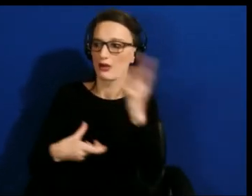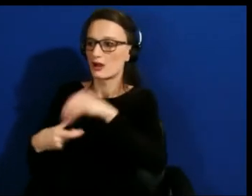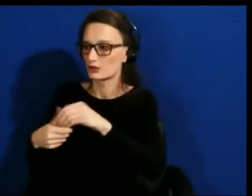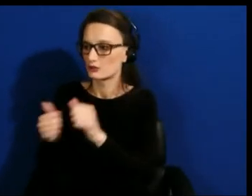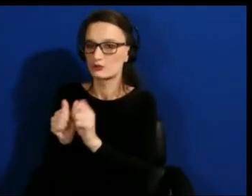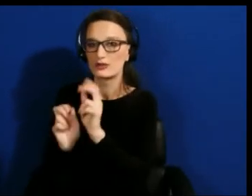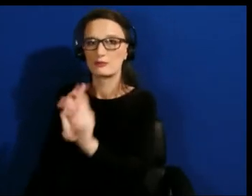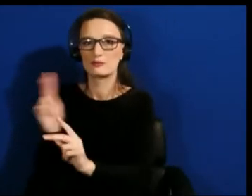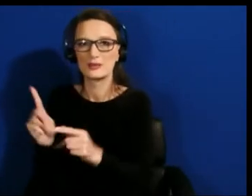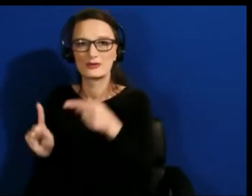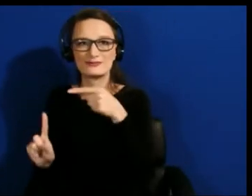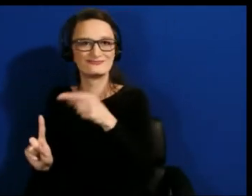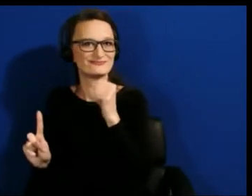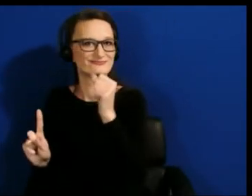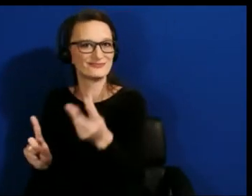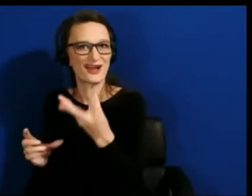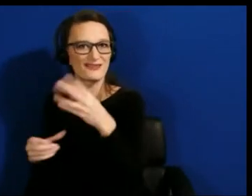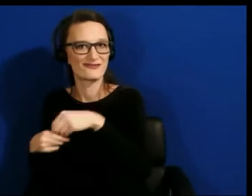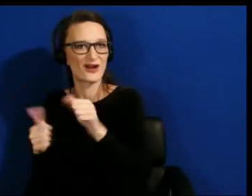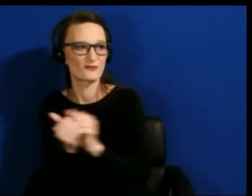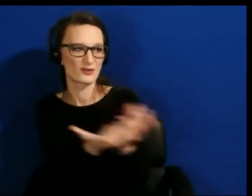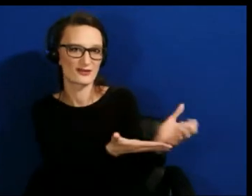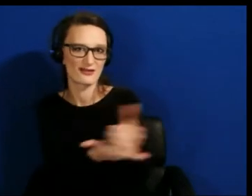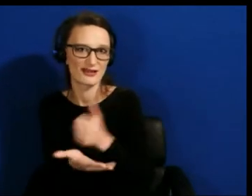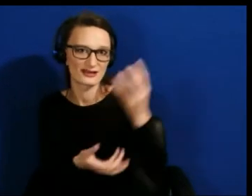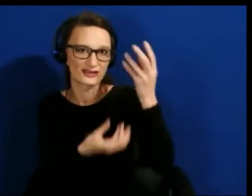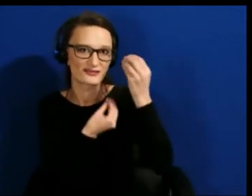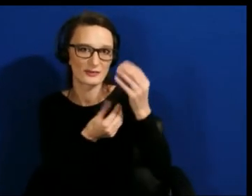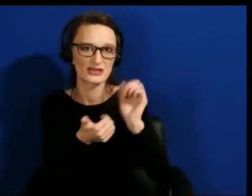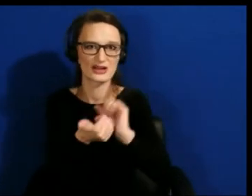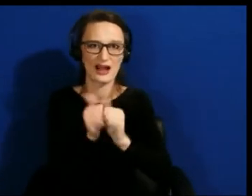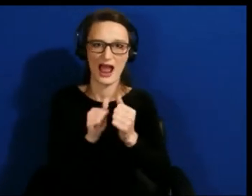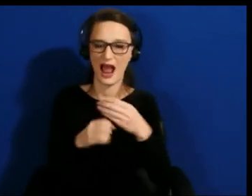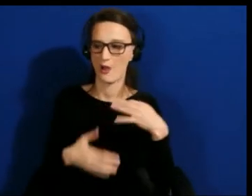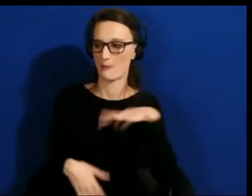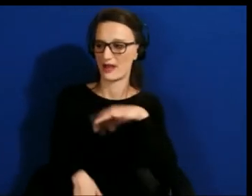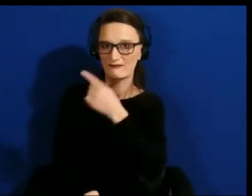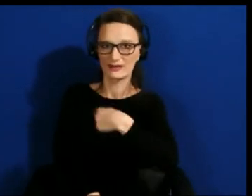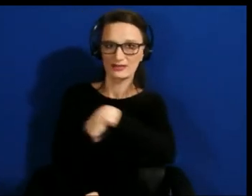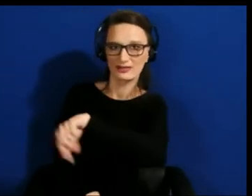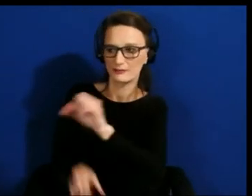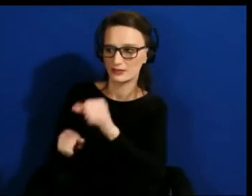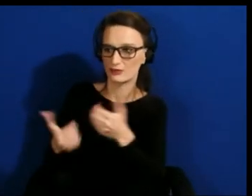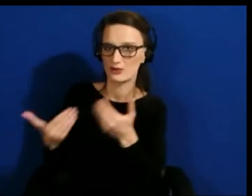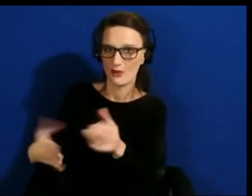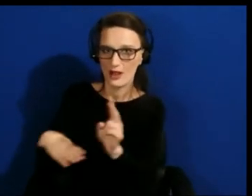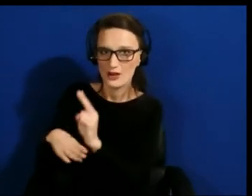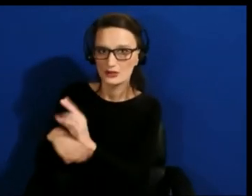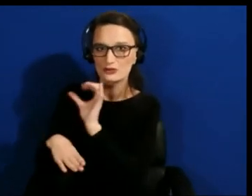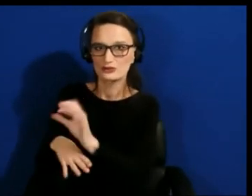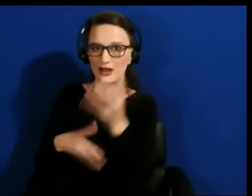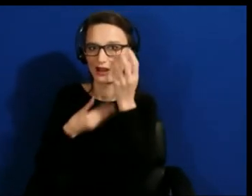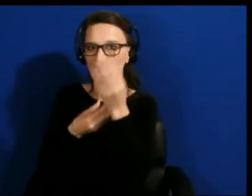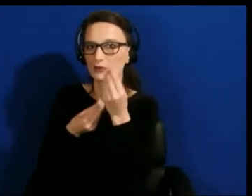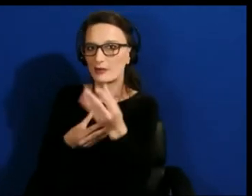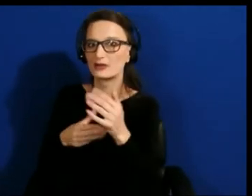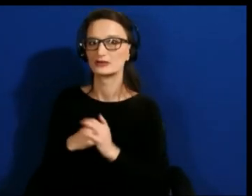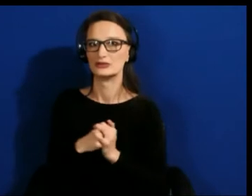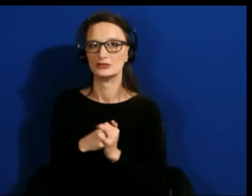can reuse and can learn without everyone replicating having to gather that knowledge in primary format.